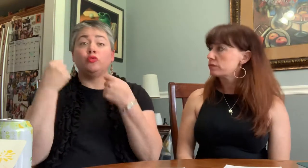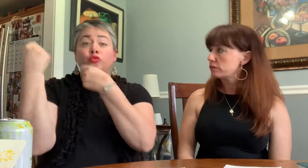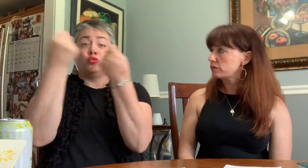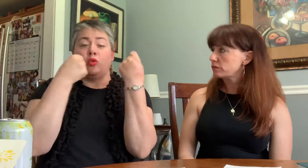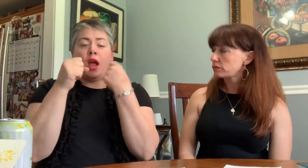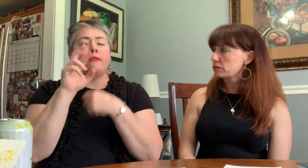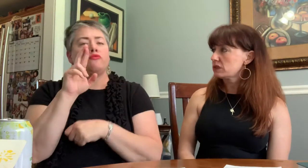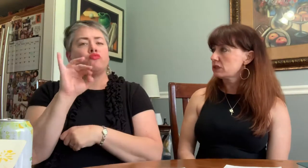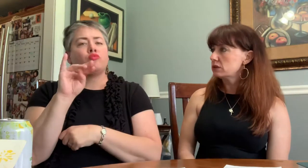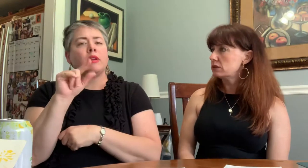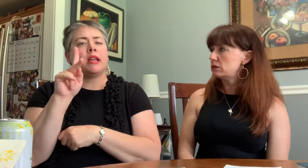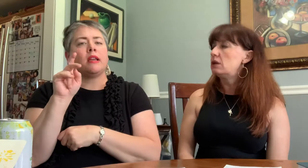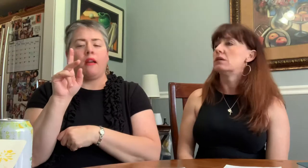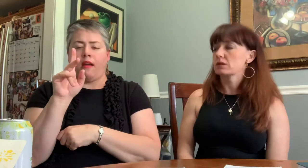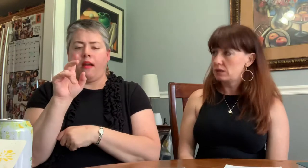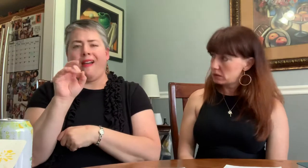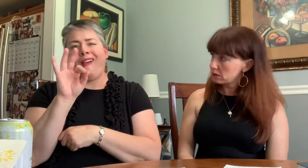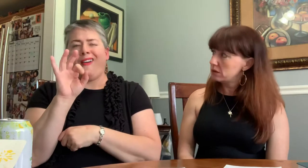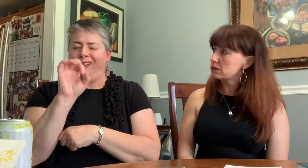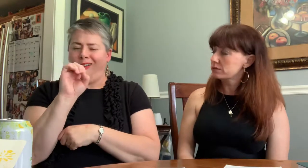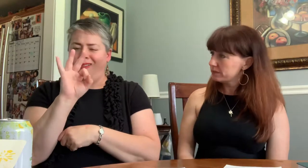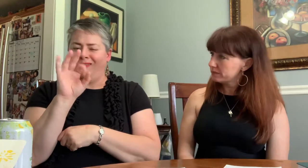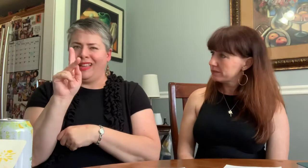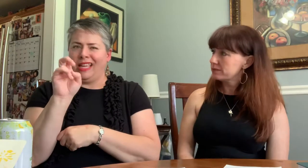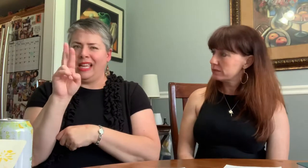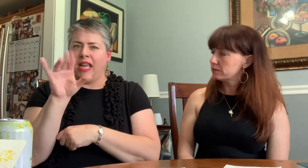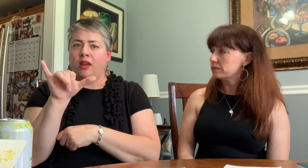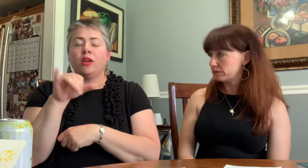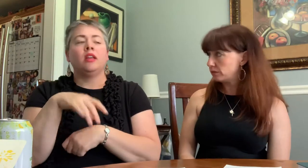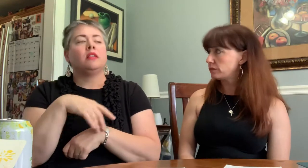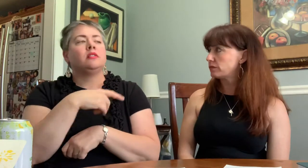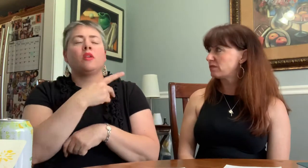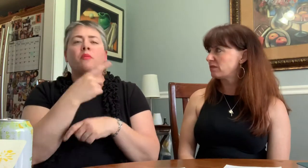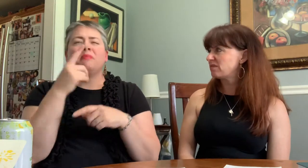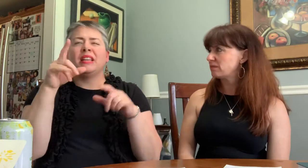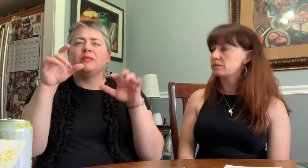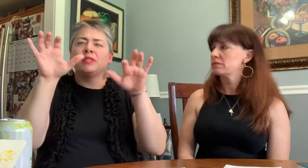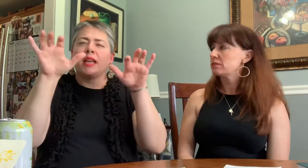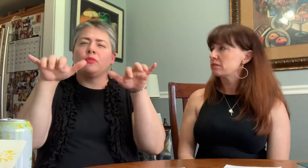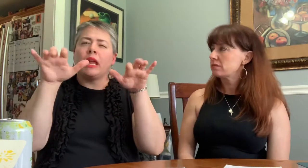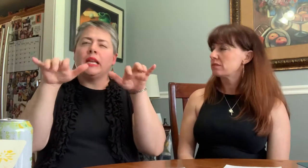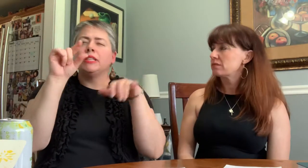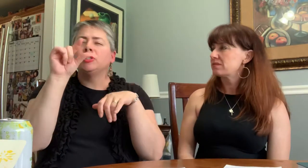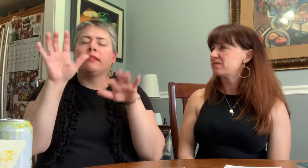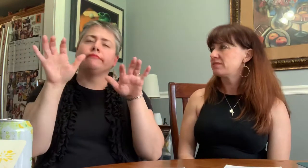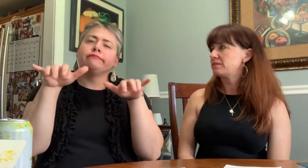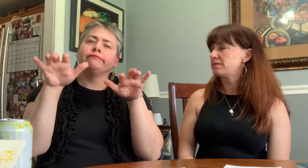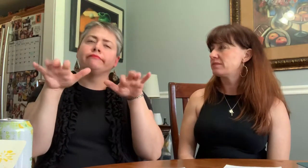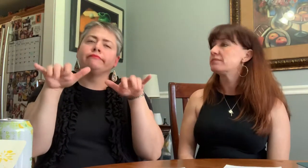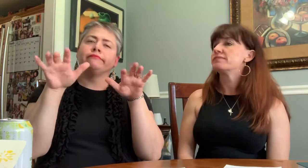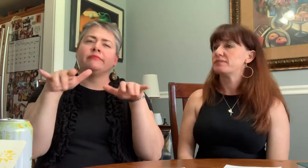Ring of Kerry because it was a rainy, drizzly day.